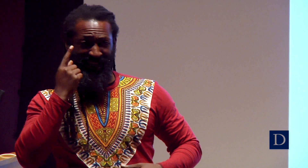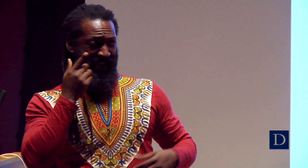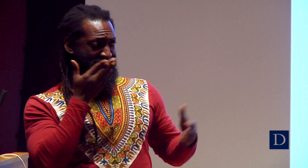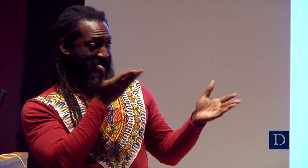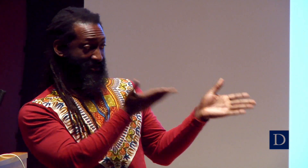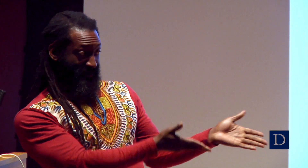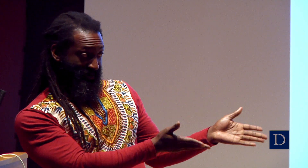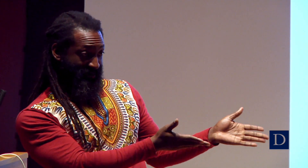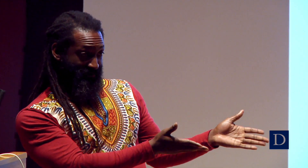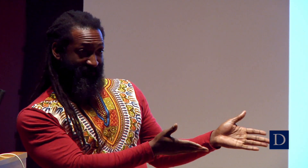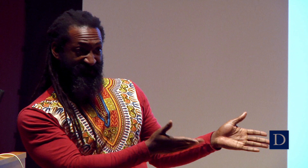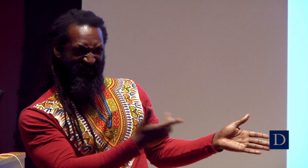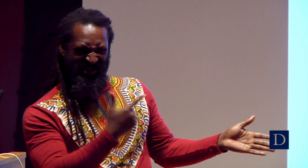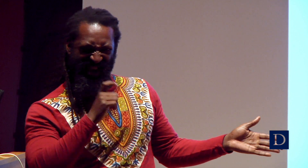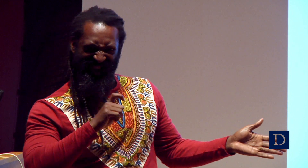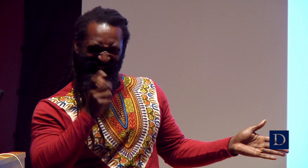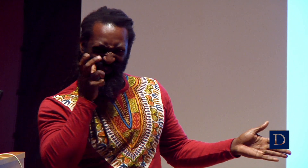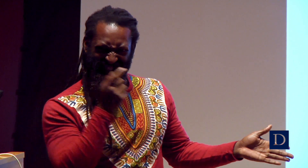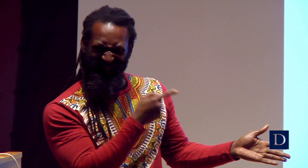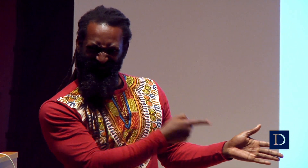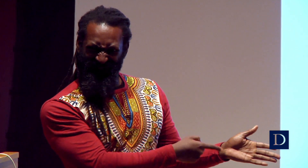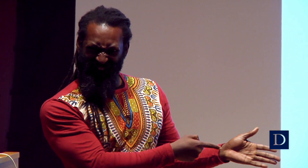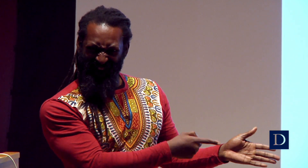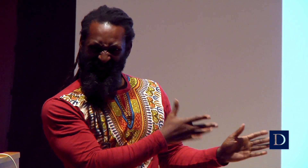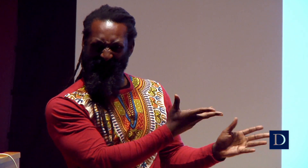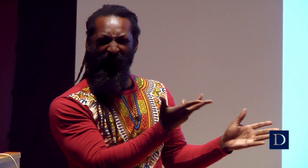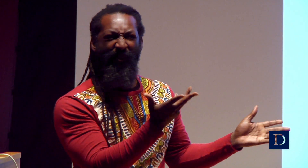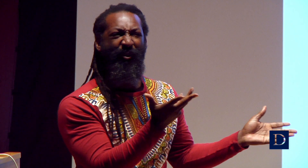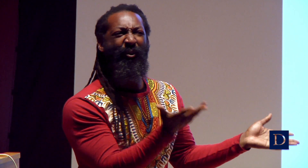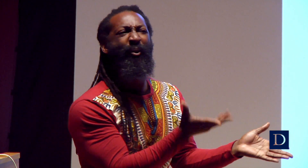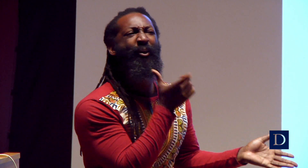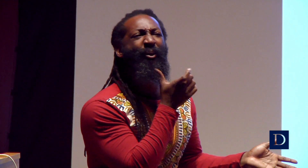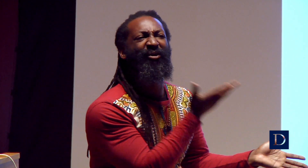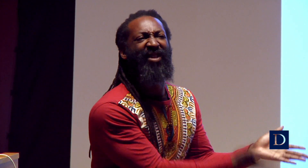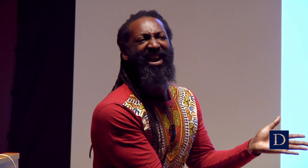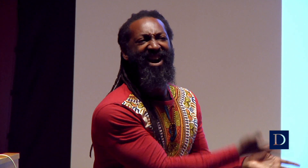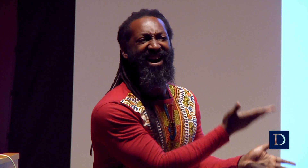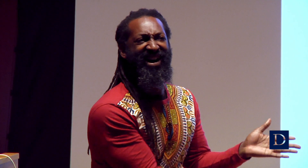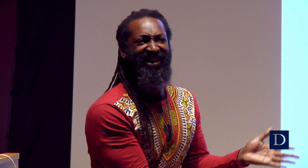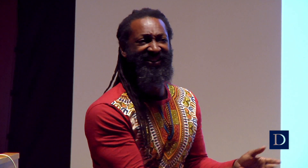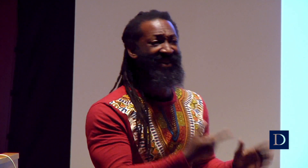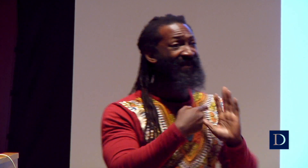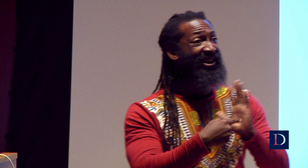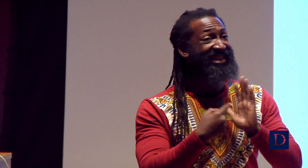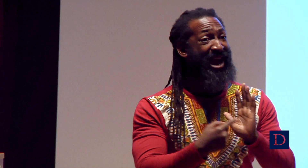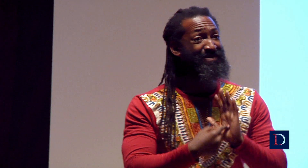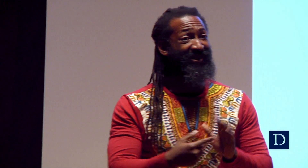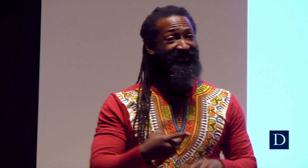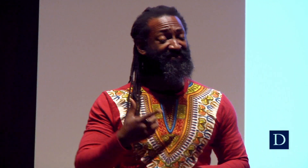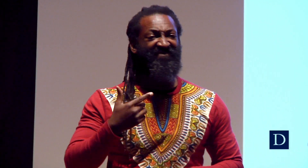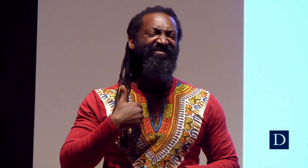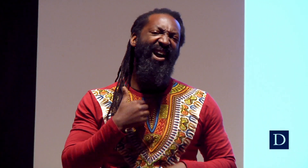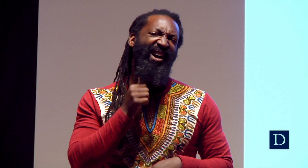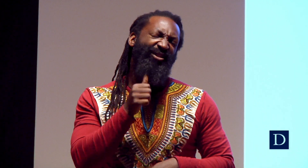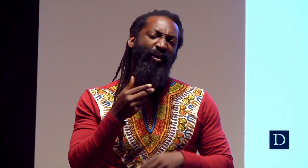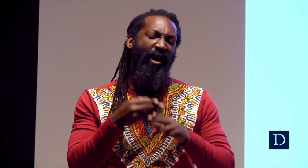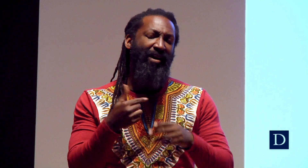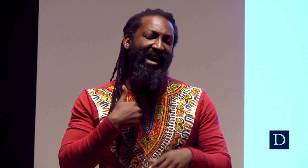So if I don’t understand another individual that I’m speaking with, if I don’t understand something about who they are,